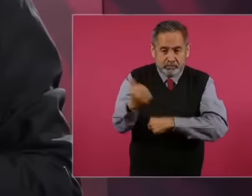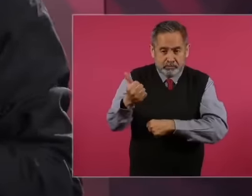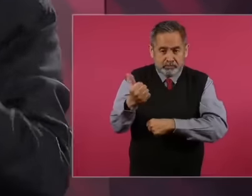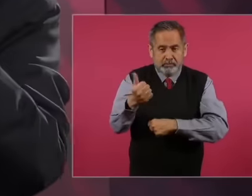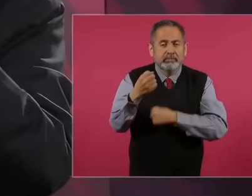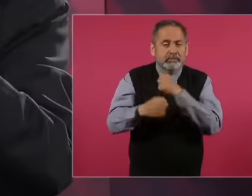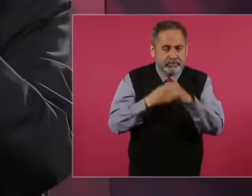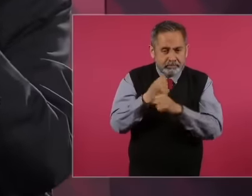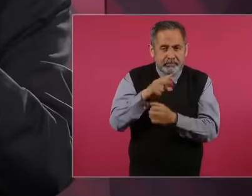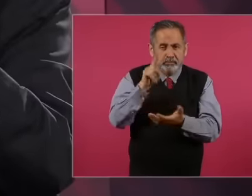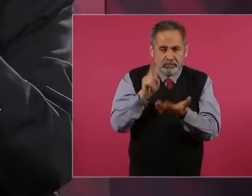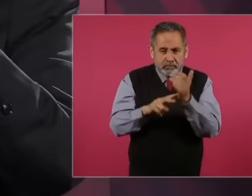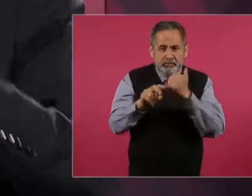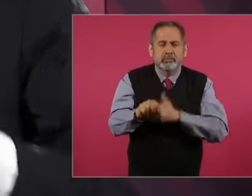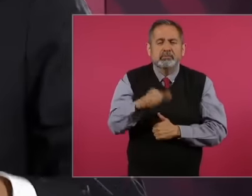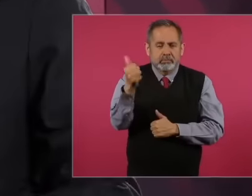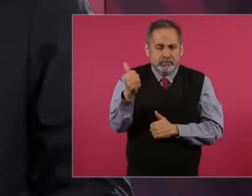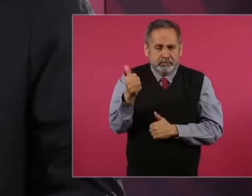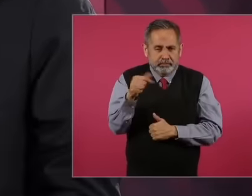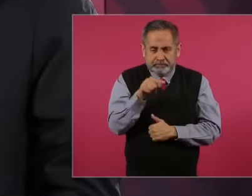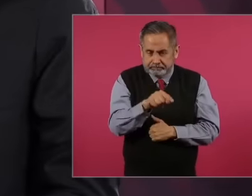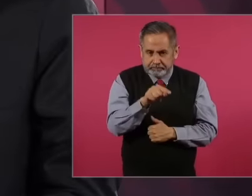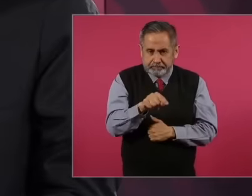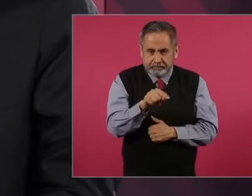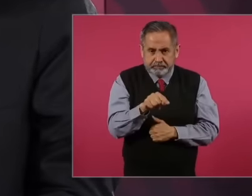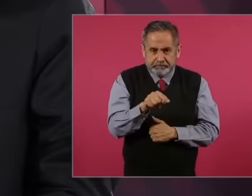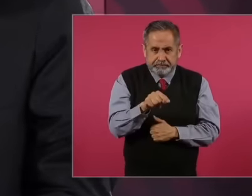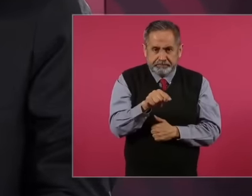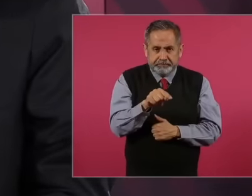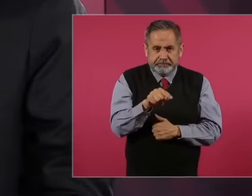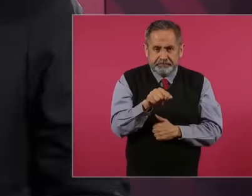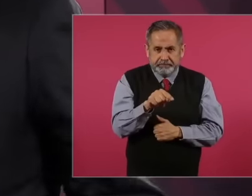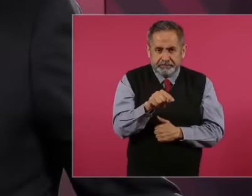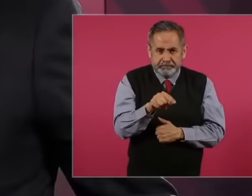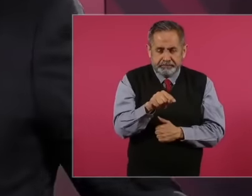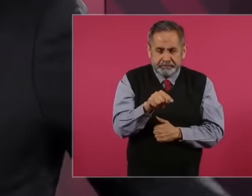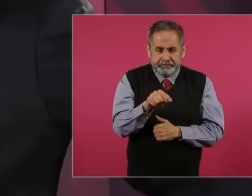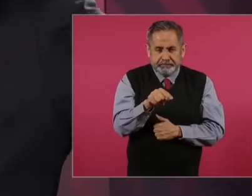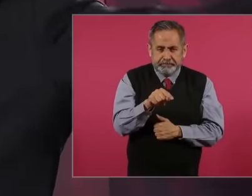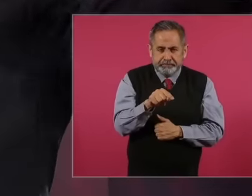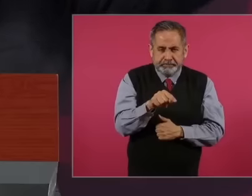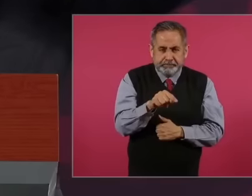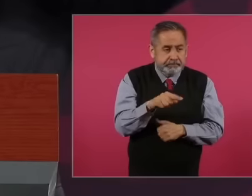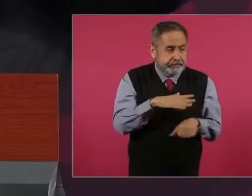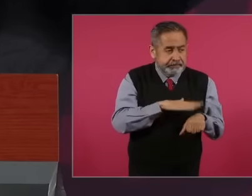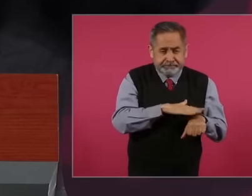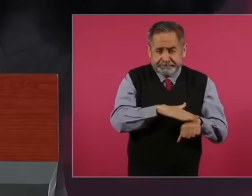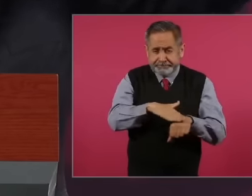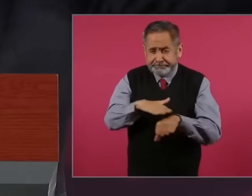2011 Calderón brings them all together